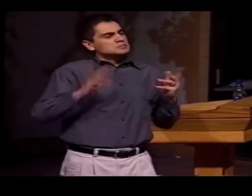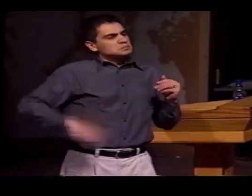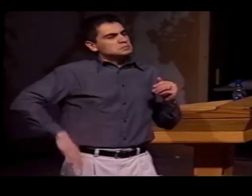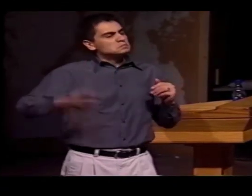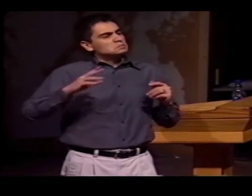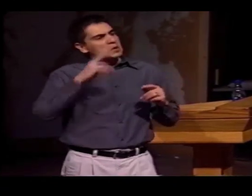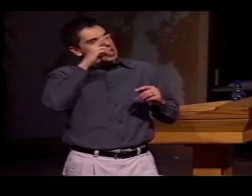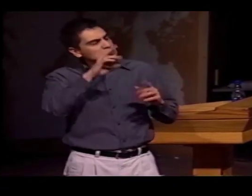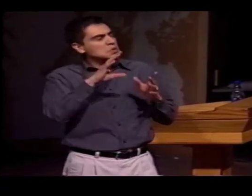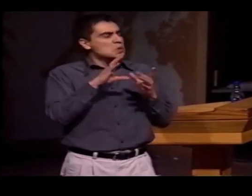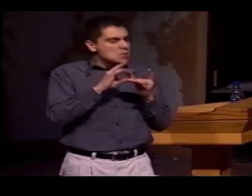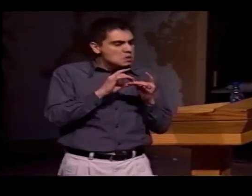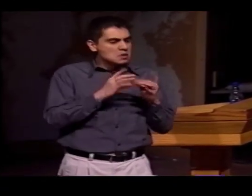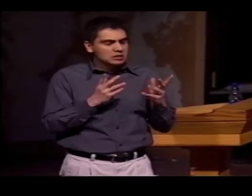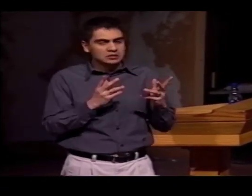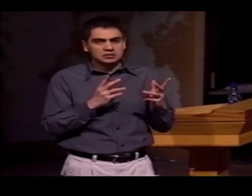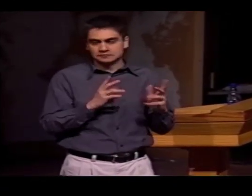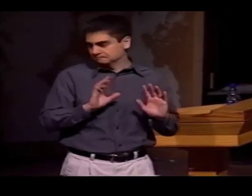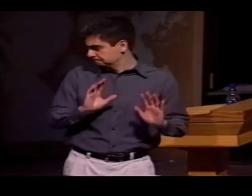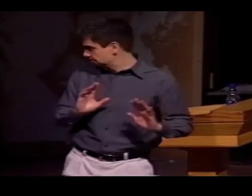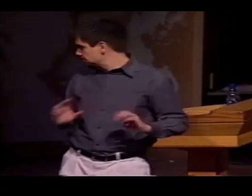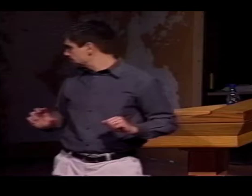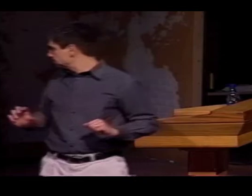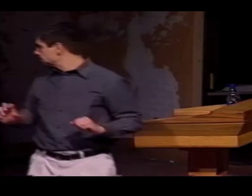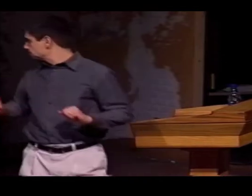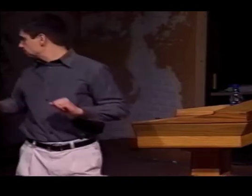TO THE DEAF PERSON, AND THE DEAF PERSON WOULD ANSWER.